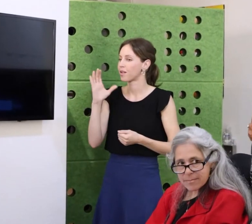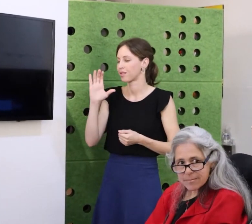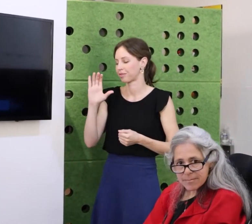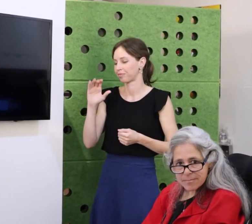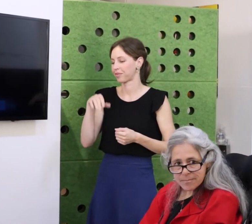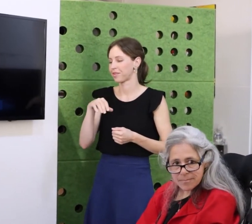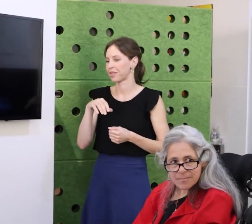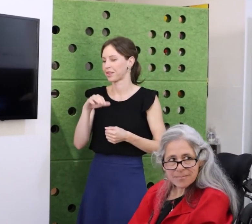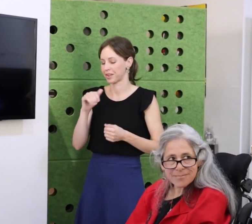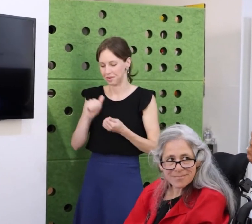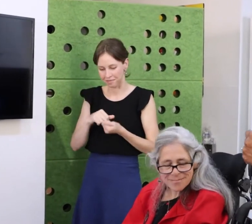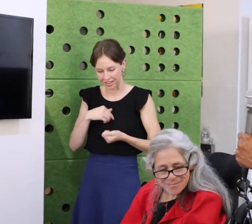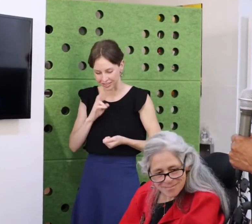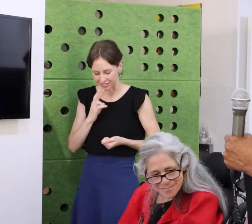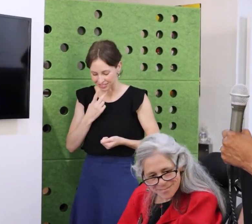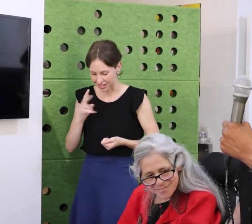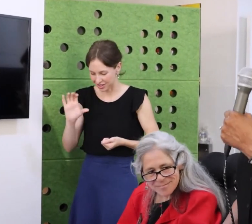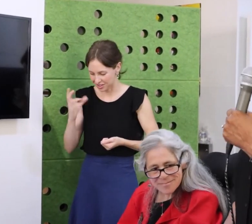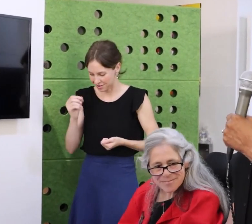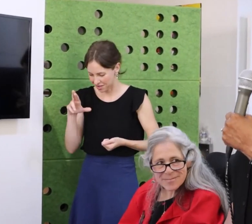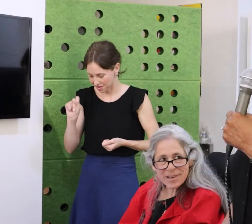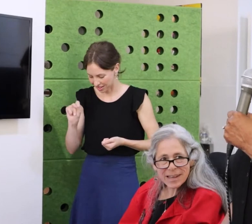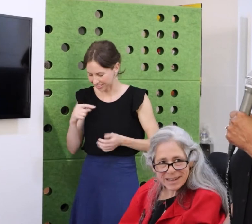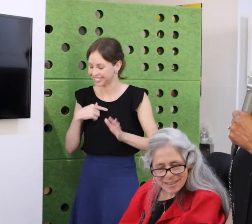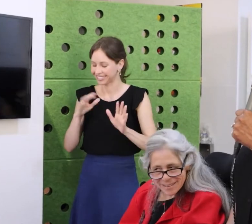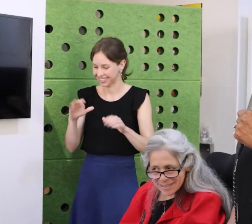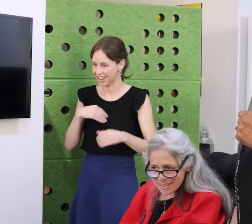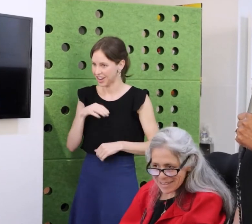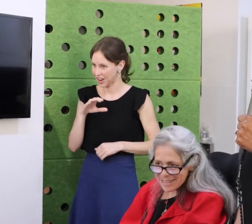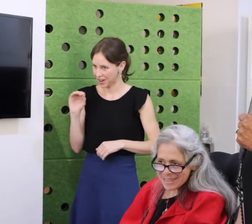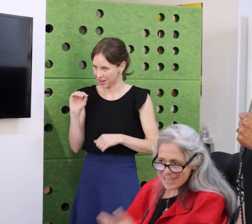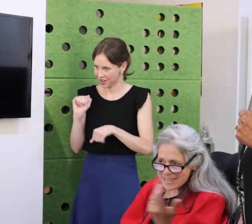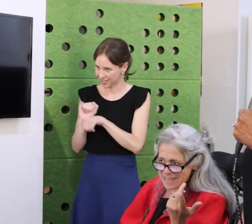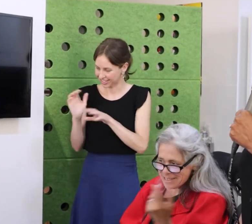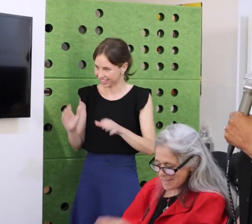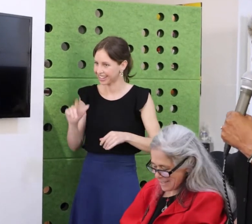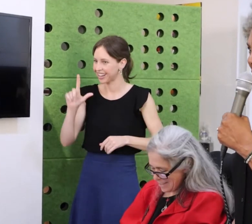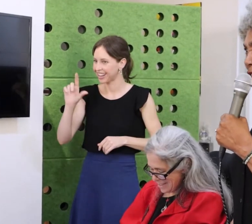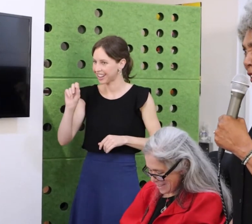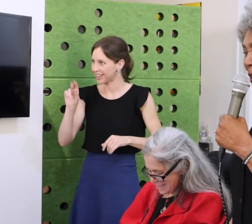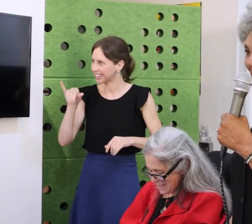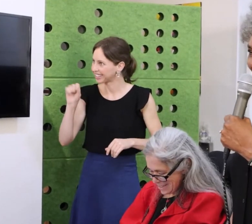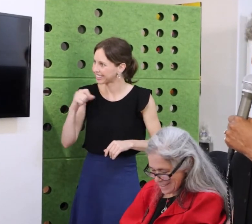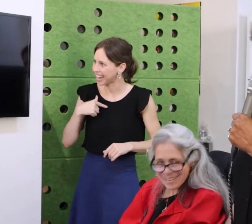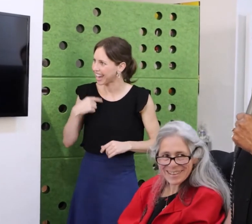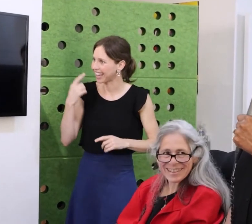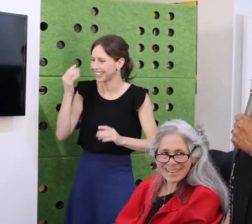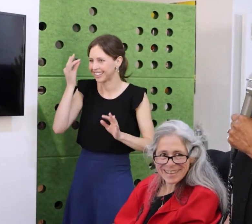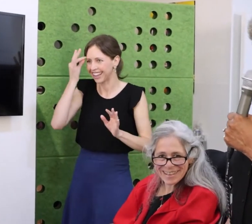This is a way that we figured out how to make this accessible for those who live over the state and those who can always